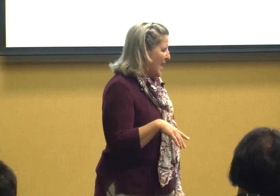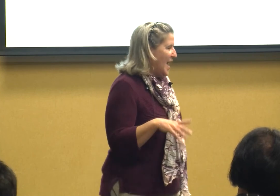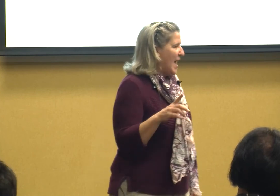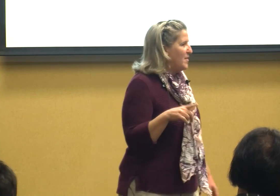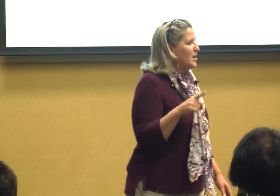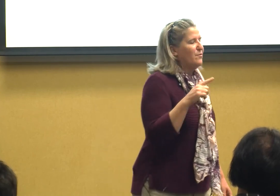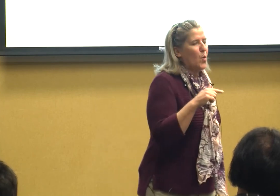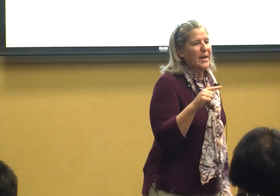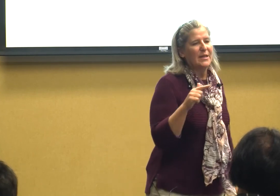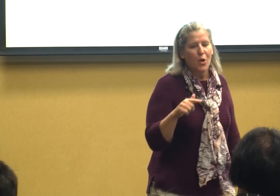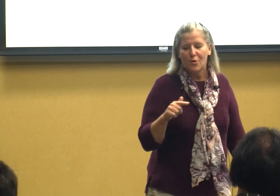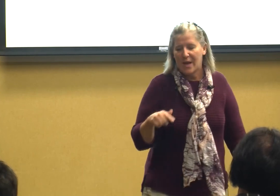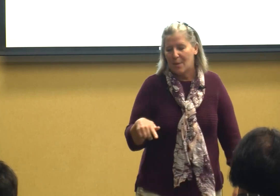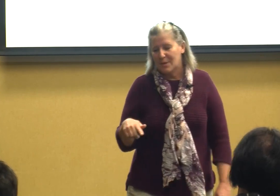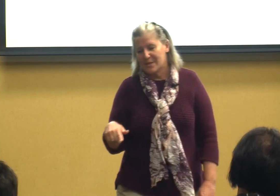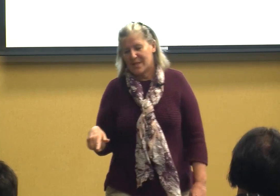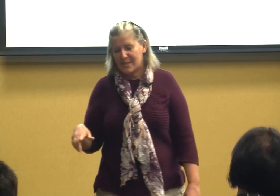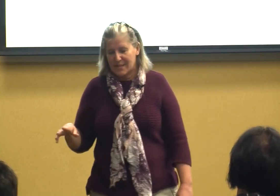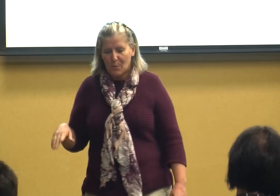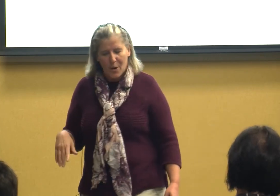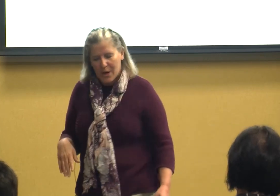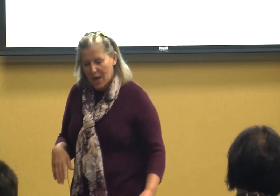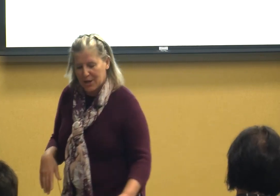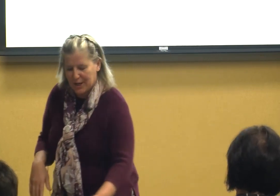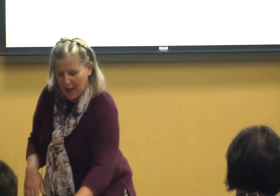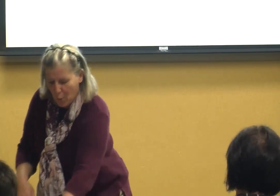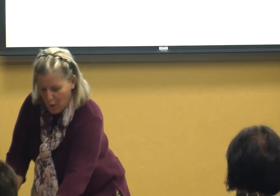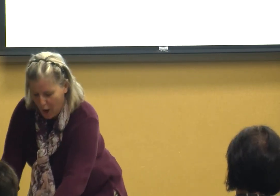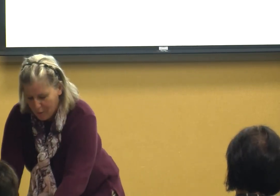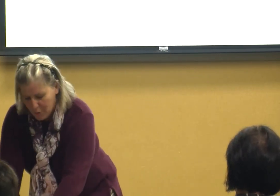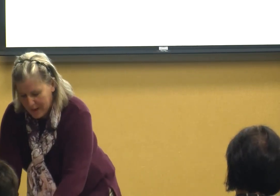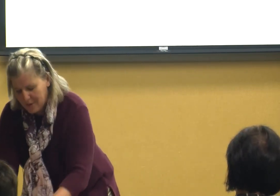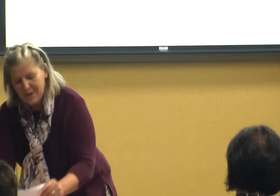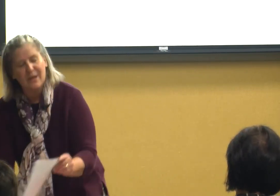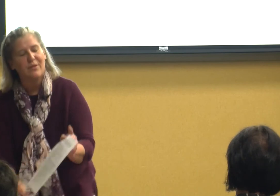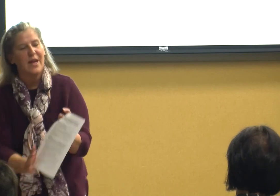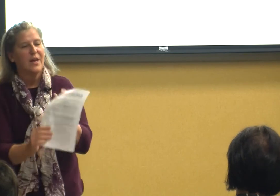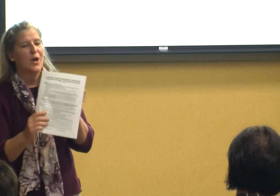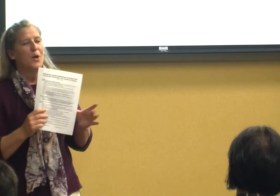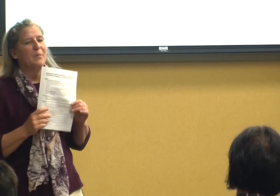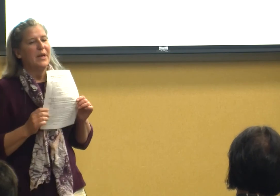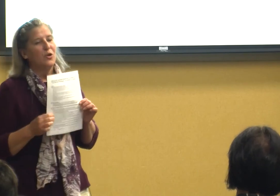then a void learned helplessness now what we're not going to go over it or anything but in your